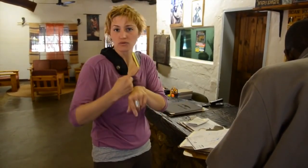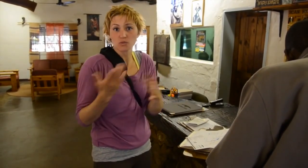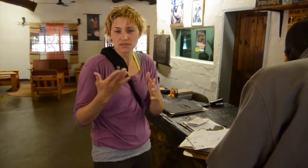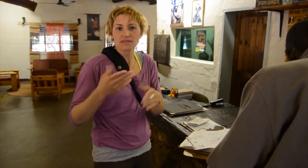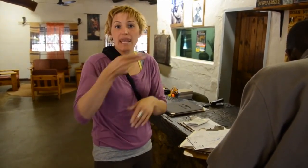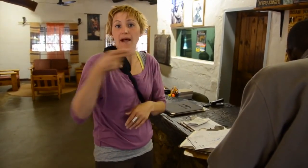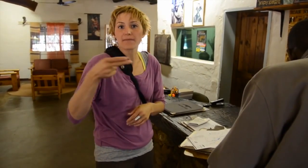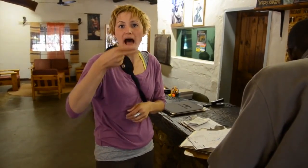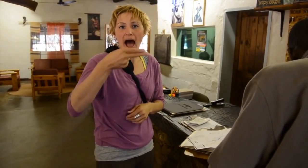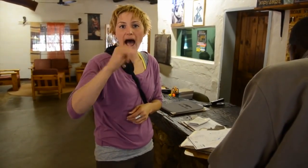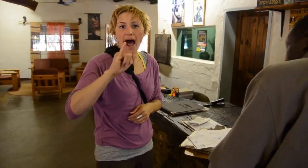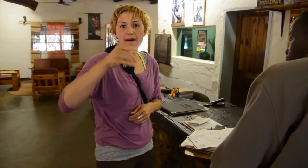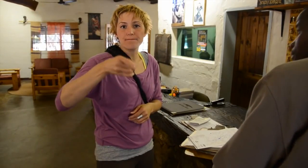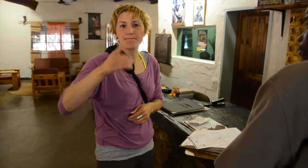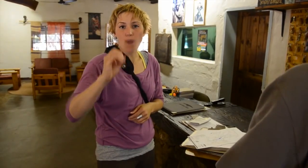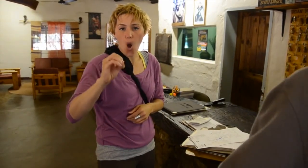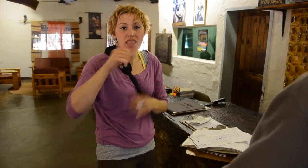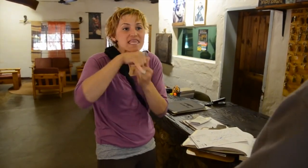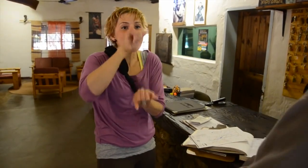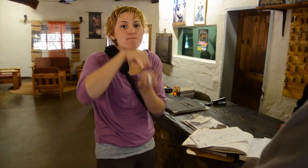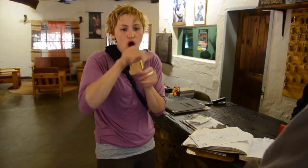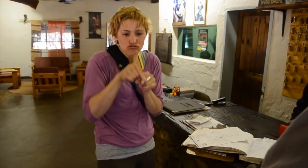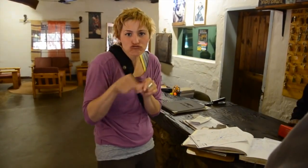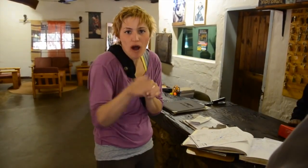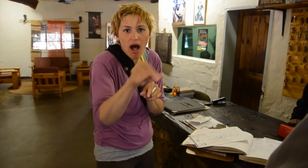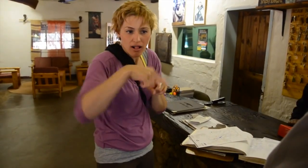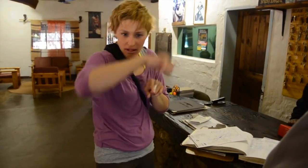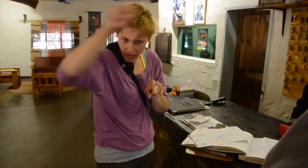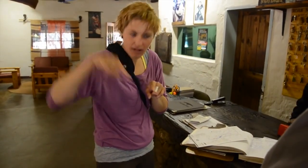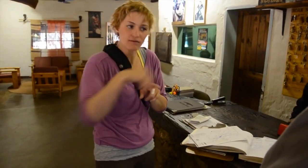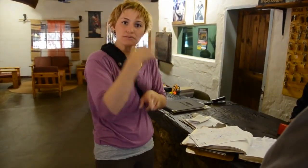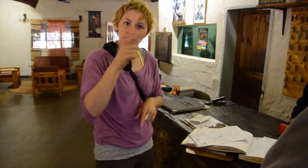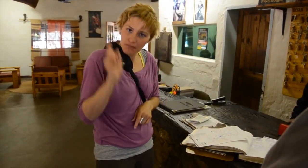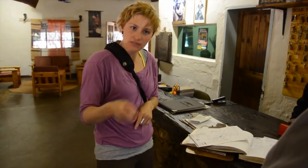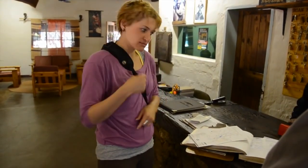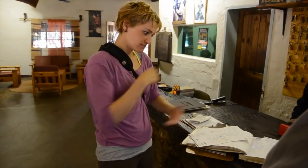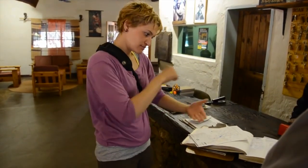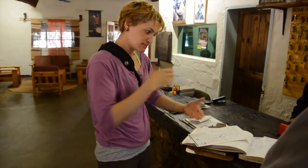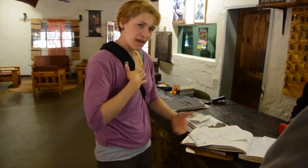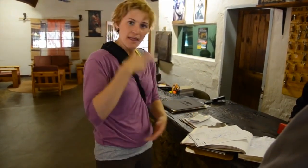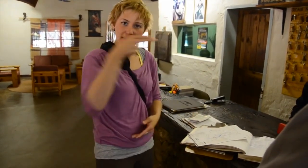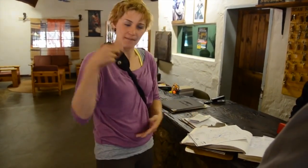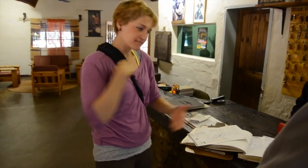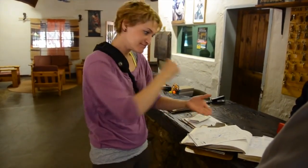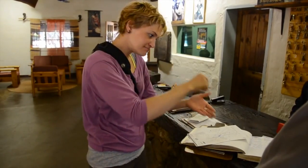then another three hours back, six hours in total. I decided on the two hour route, called the Hippo trail. He also required for